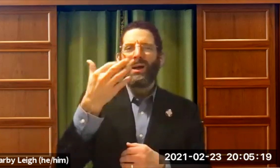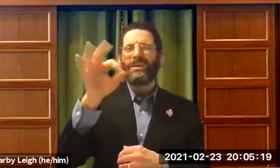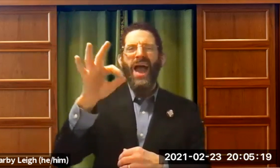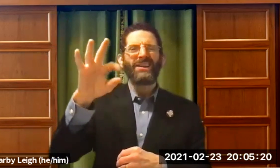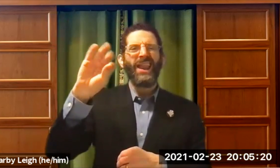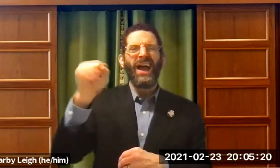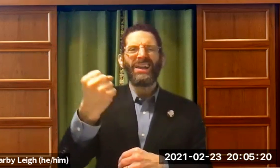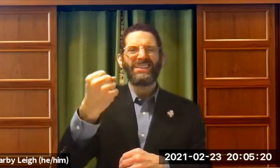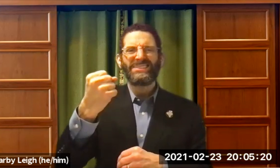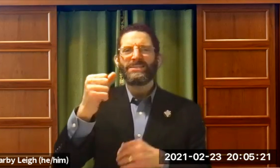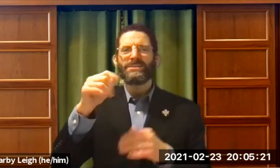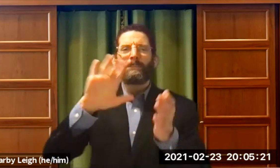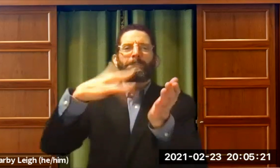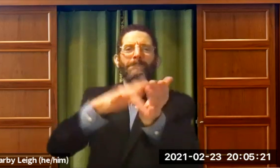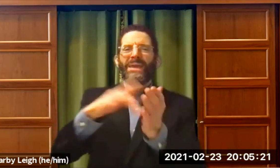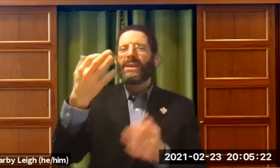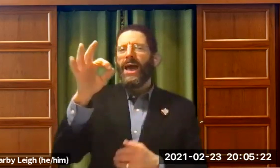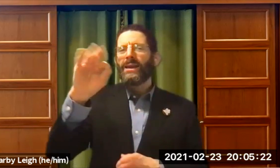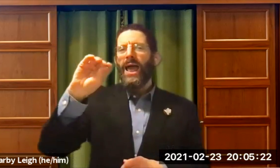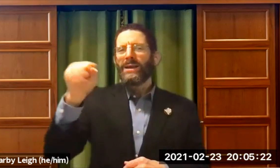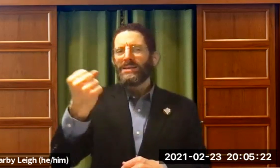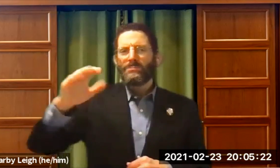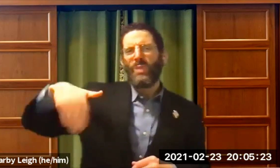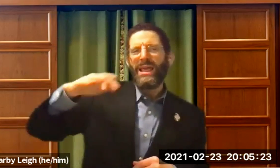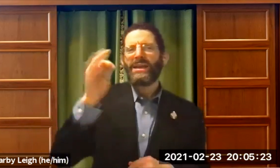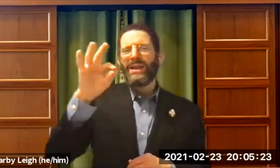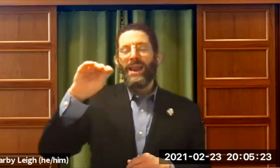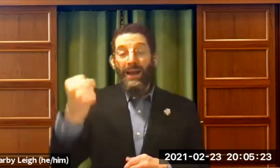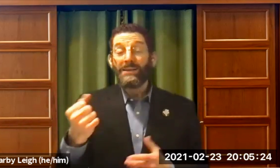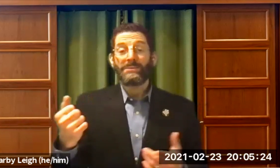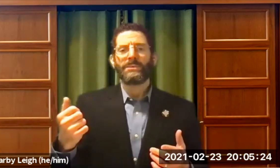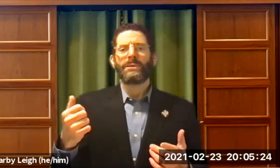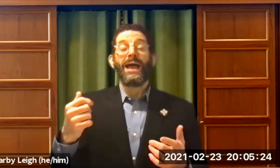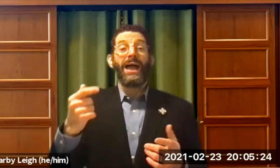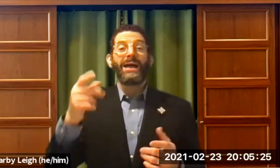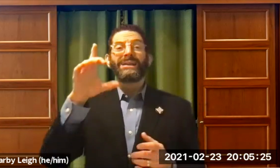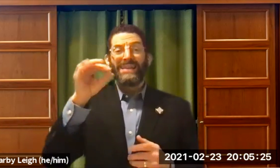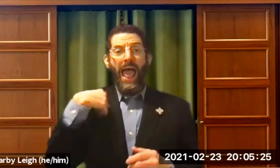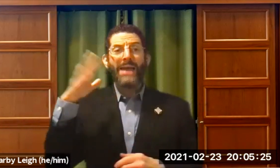it was a long time ago. It was the 1990s. It was the mid 90s.